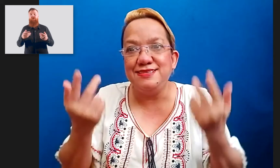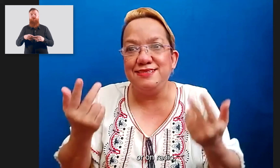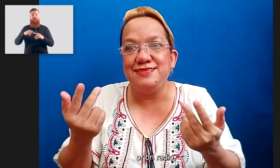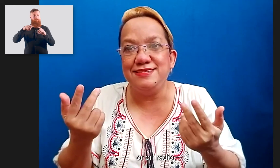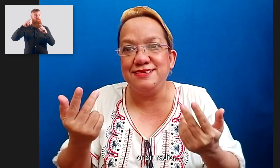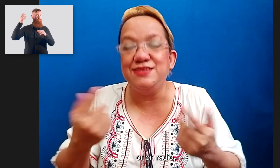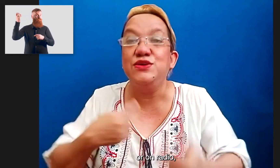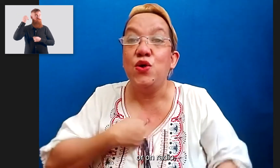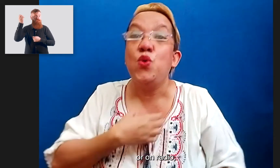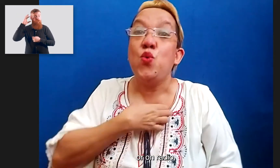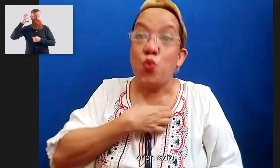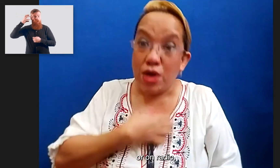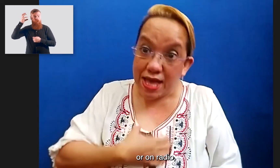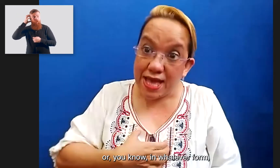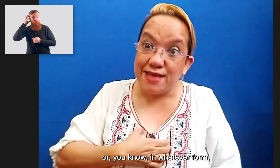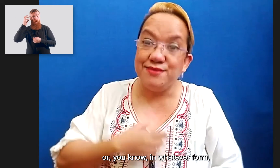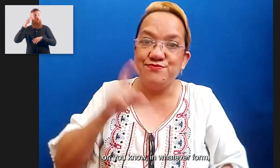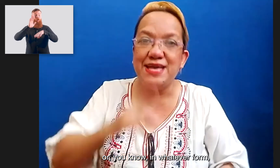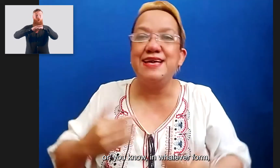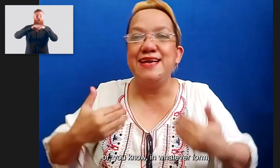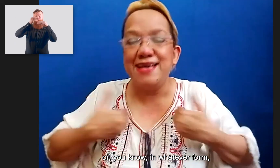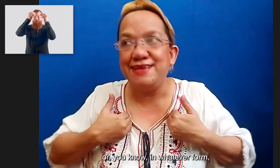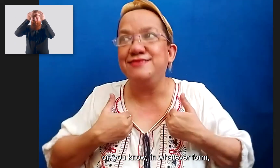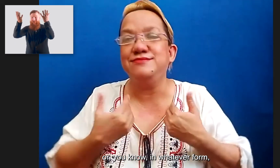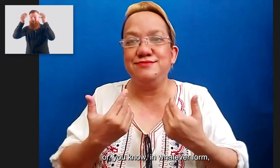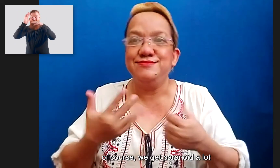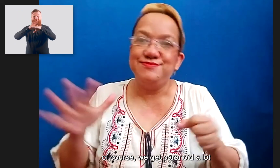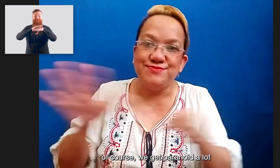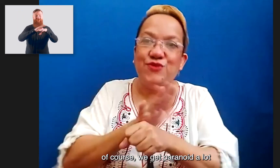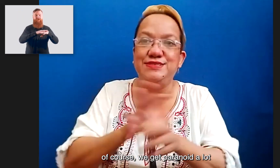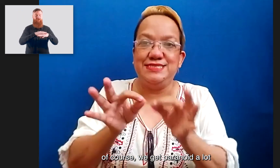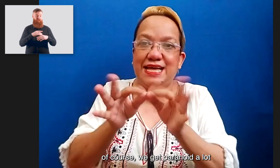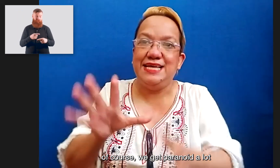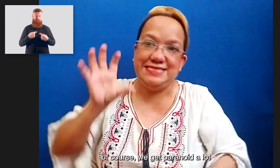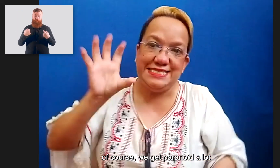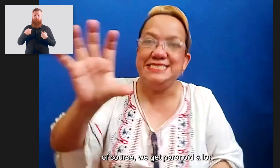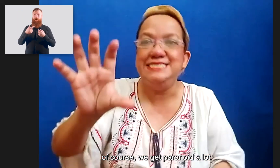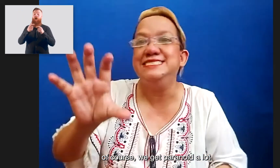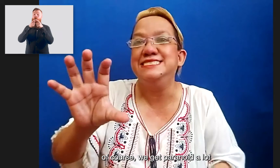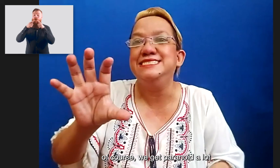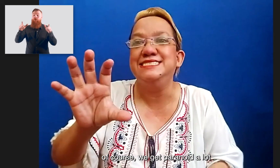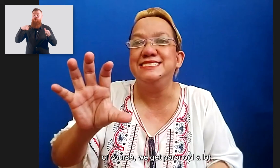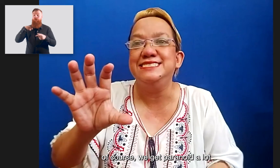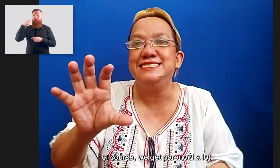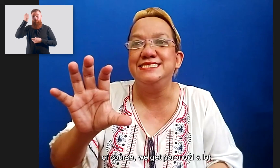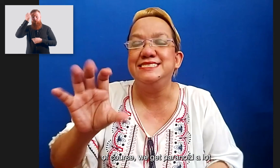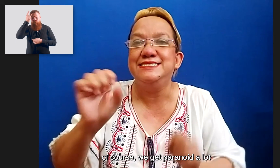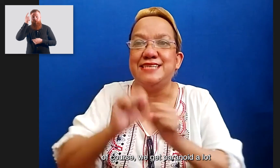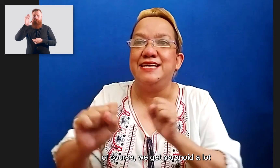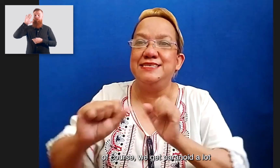or on radio, or, you know, in whatever form, of course, we get paranoid a lot